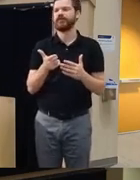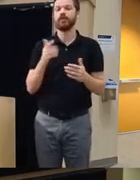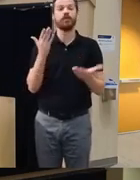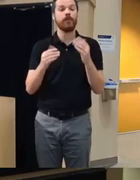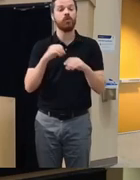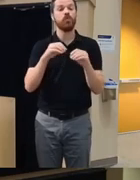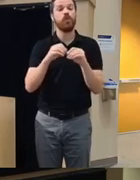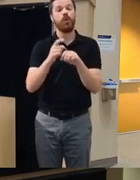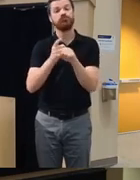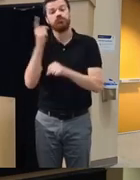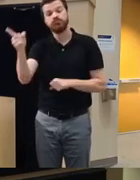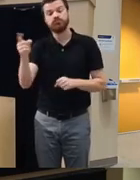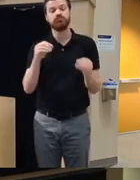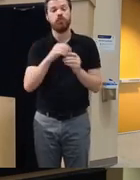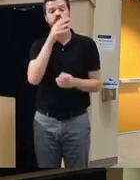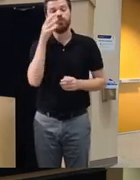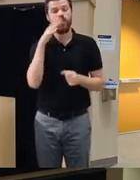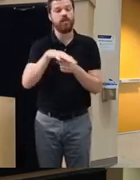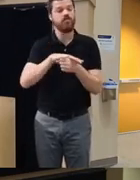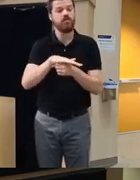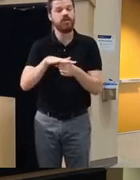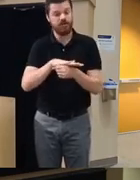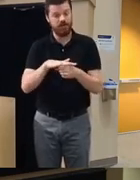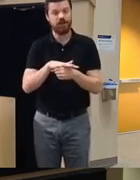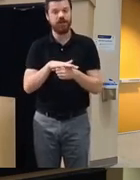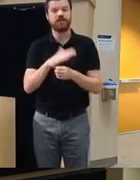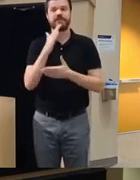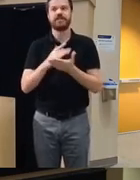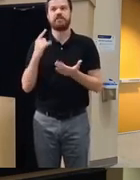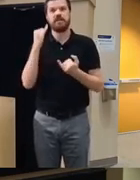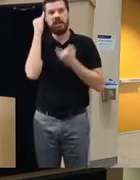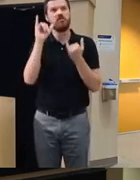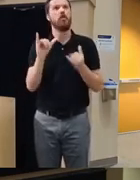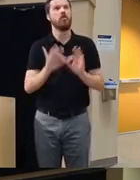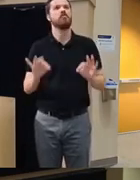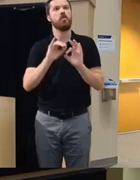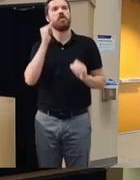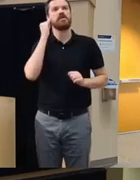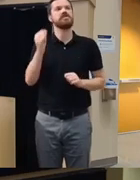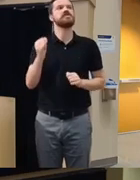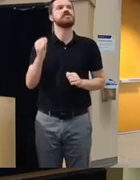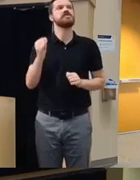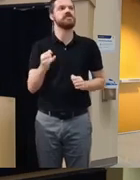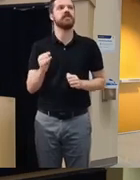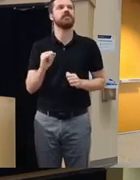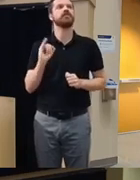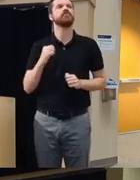distant reasons and some of these ideas are very important idea that we should really think about